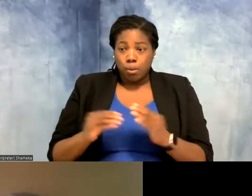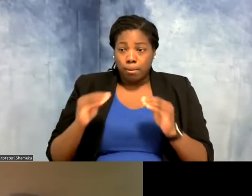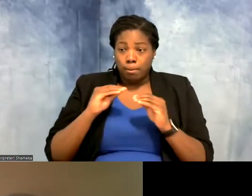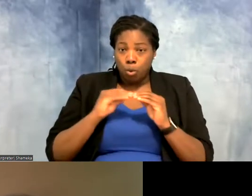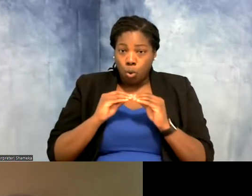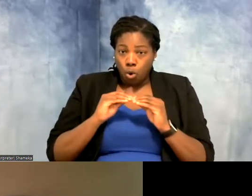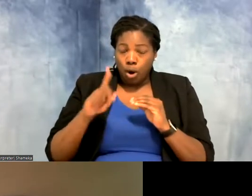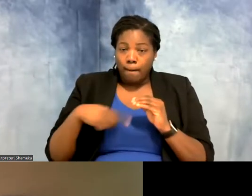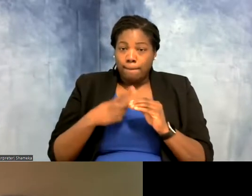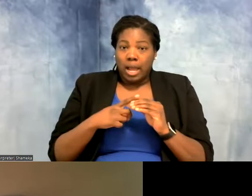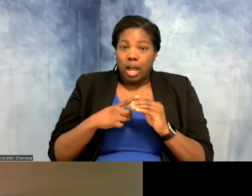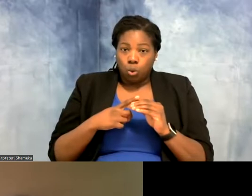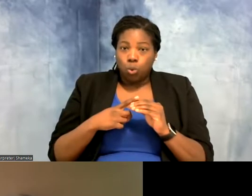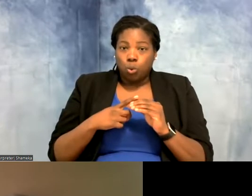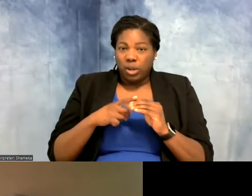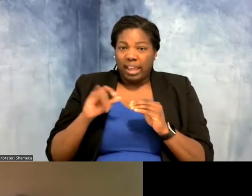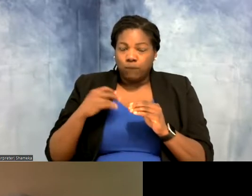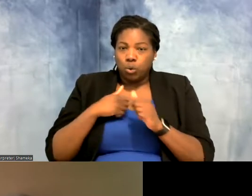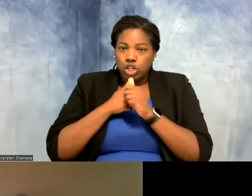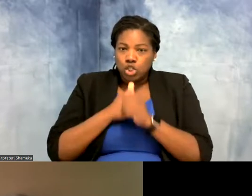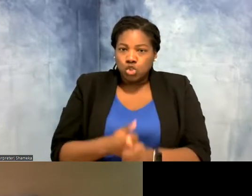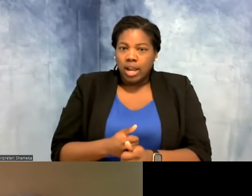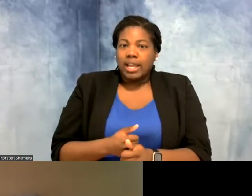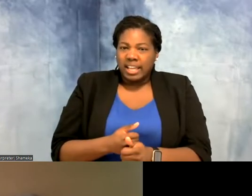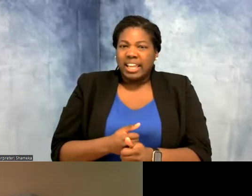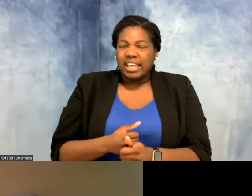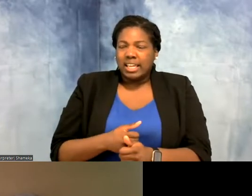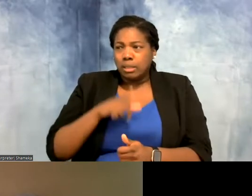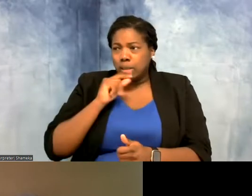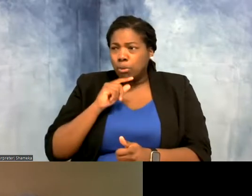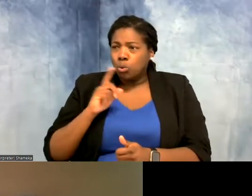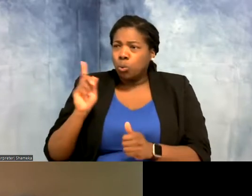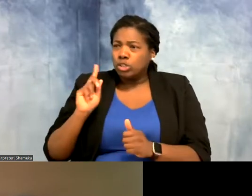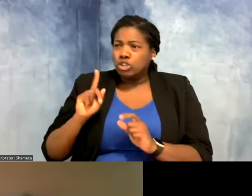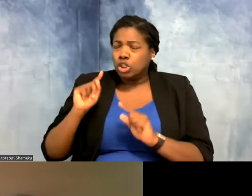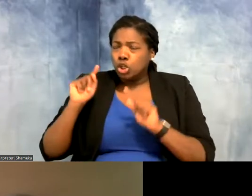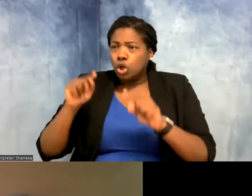for example, if we were tracking a white-rumped sandpiper, where it might be going. And writing, a